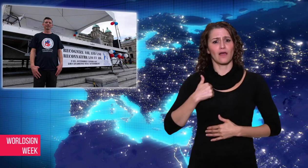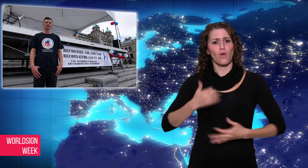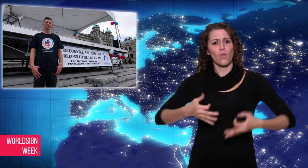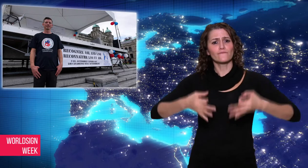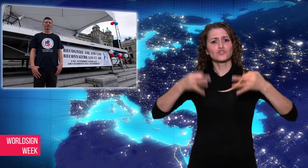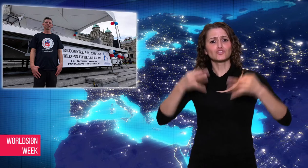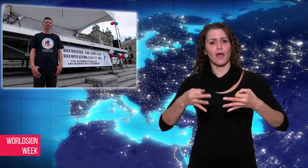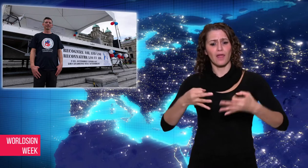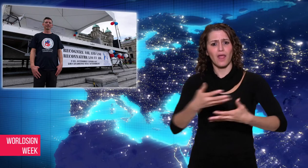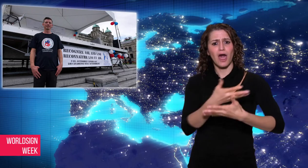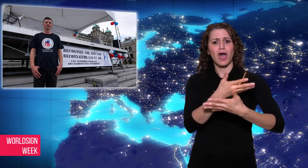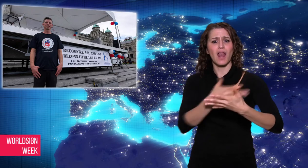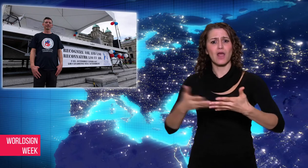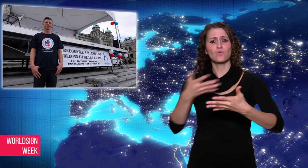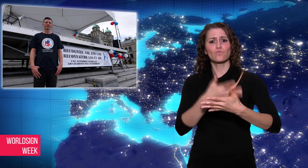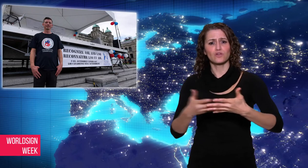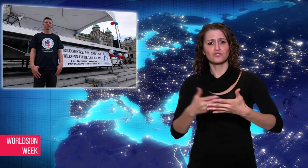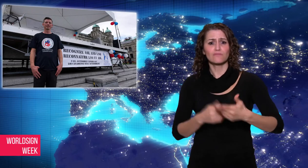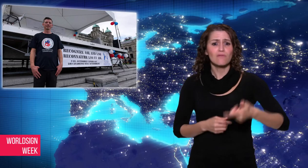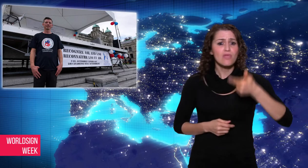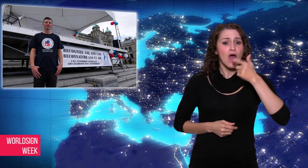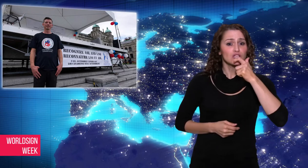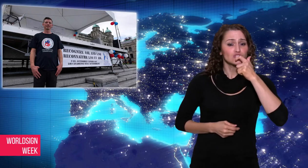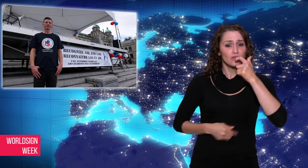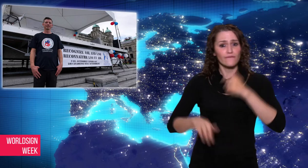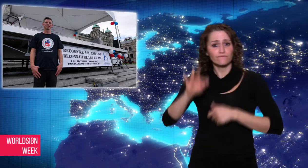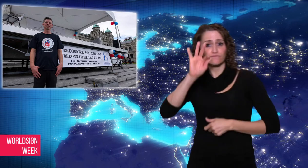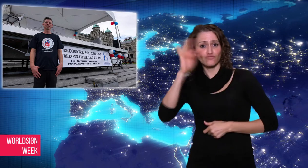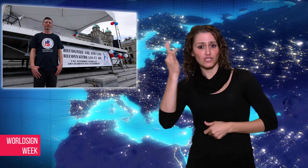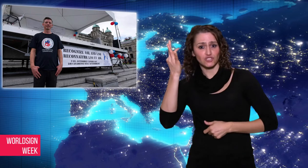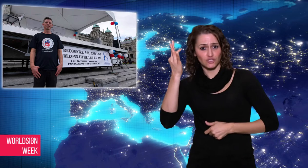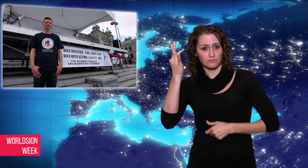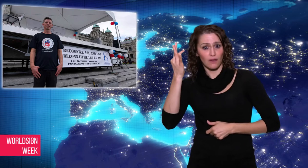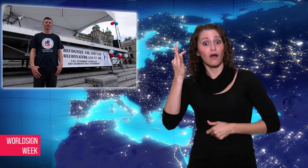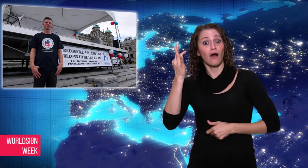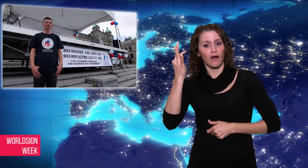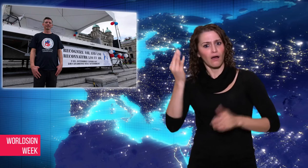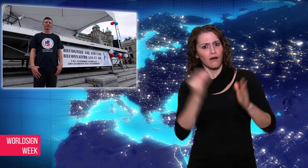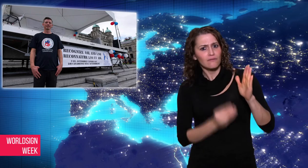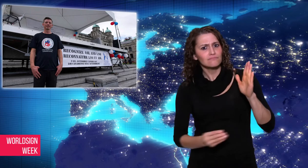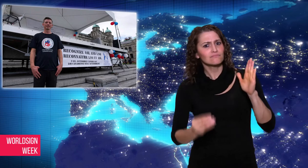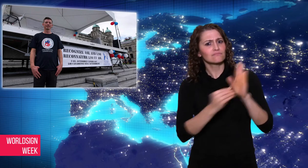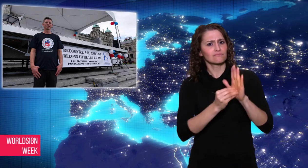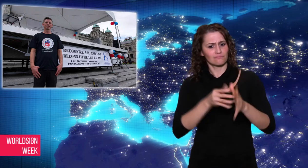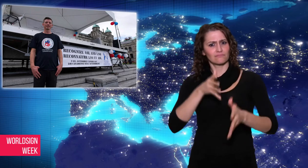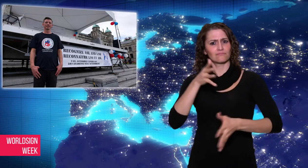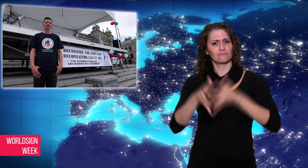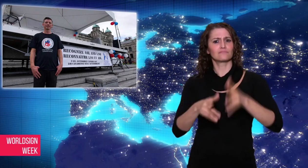of English and French. The